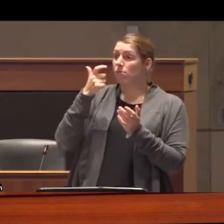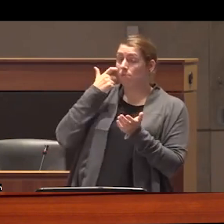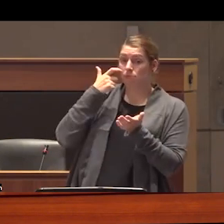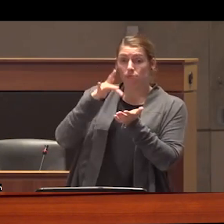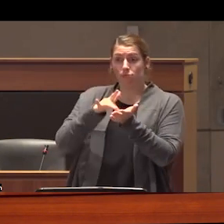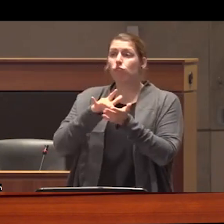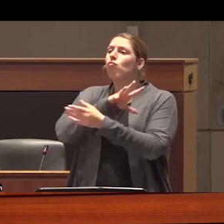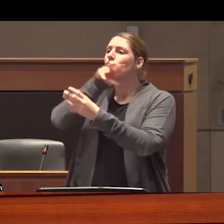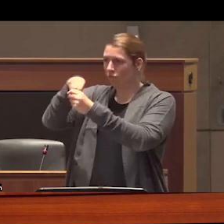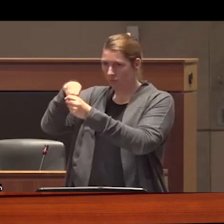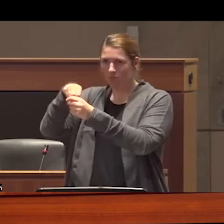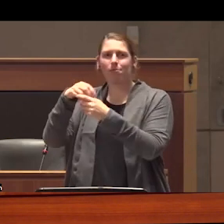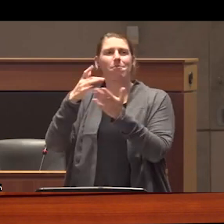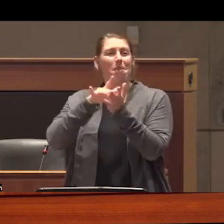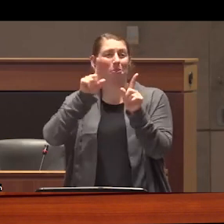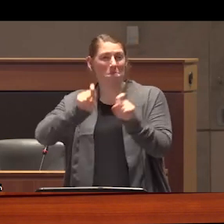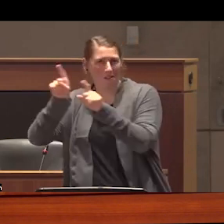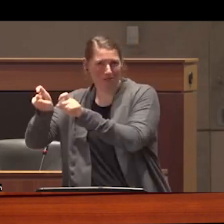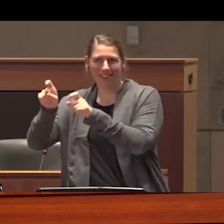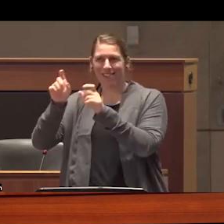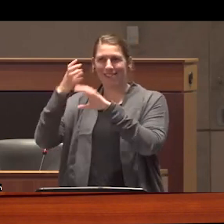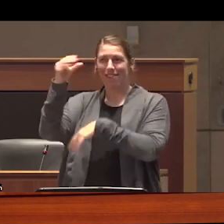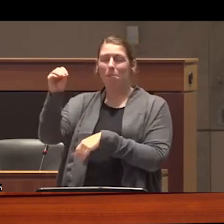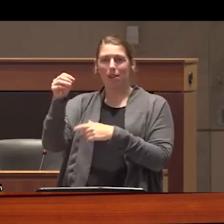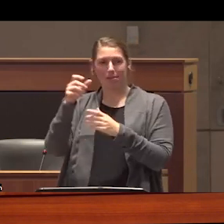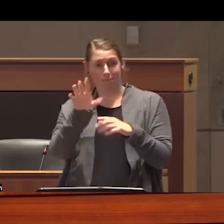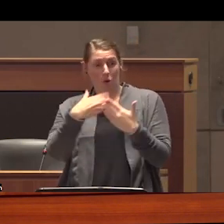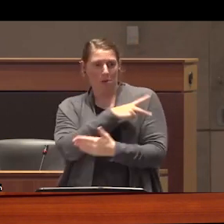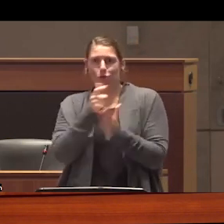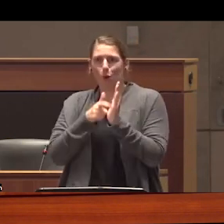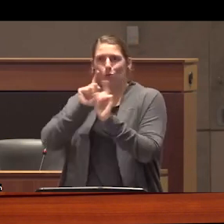in the medical monitoring companies that their patients are required to attend this means that